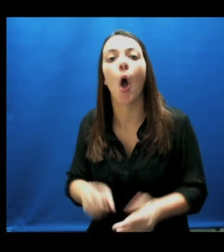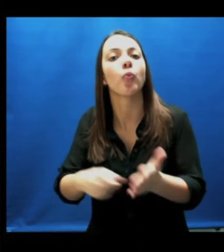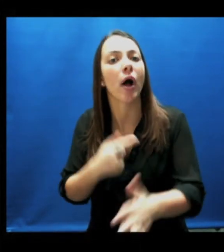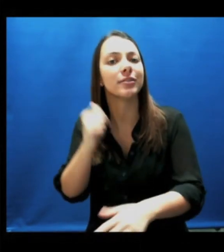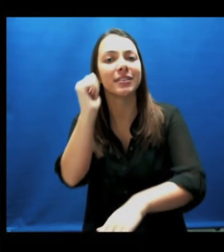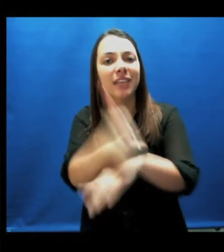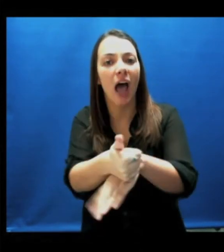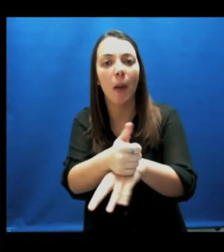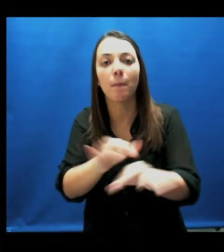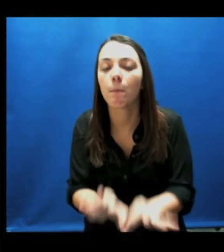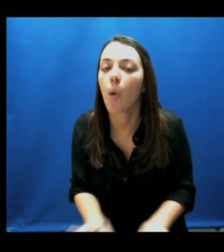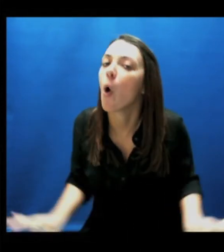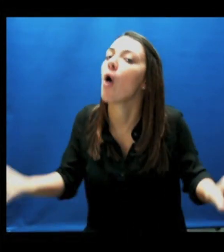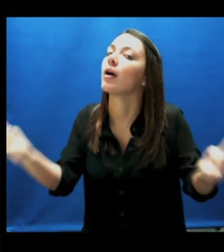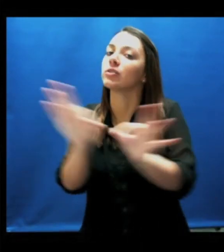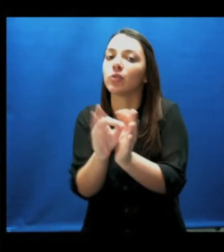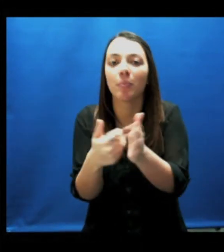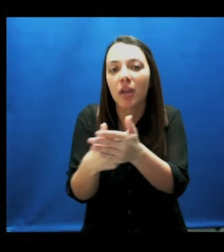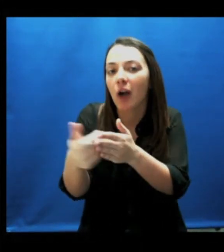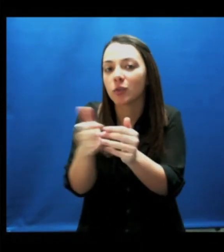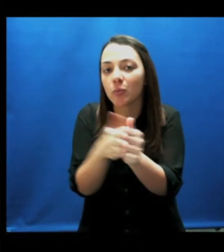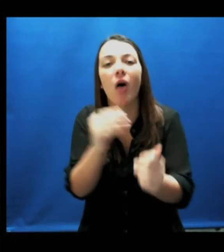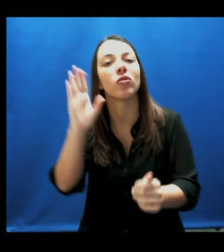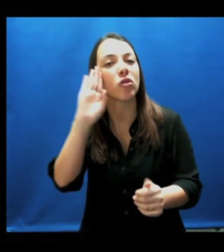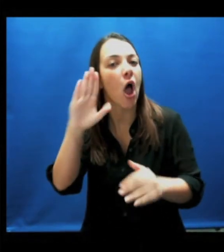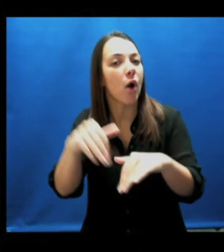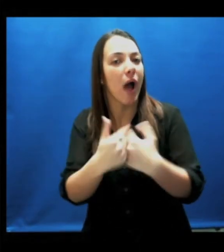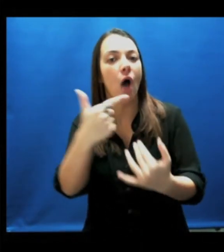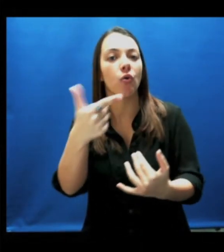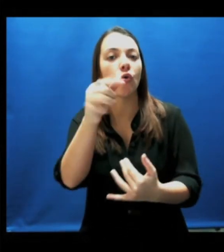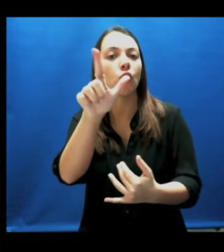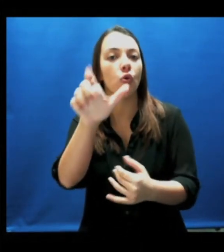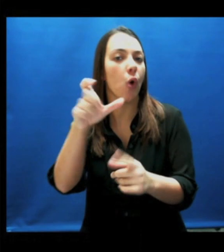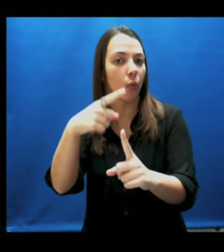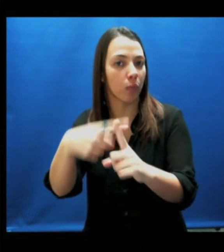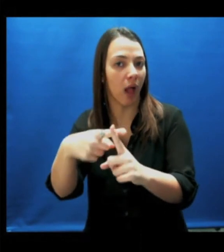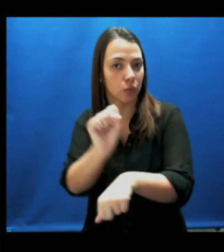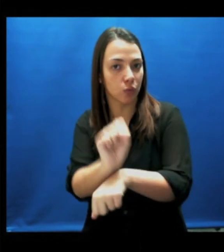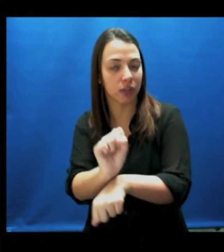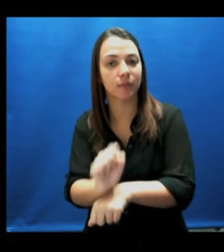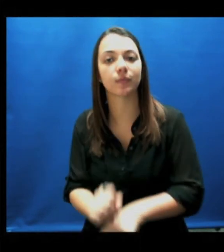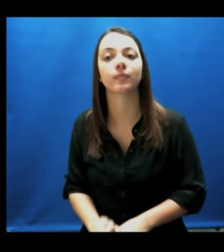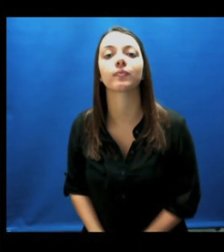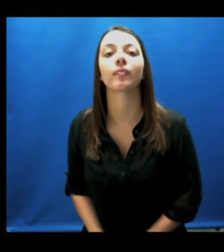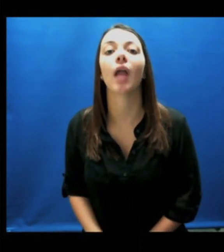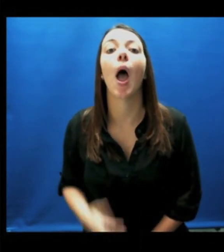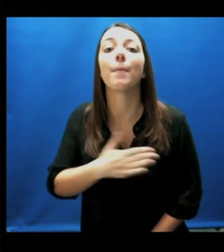Once you setup your profile on Google+, it is important to get comfortable with it